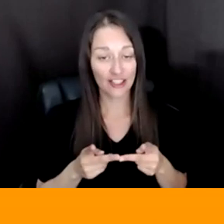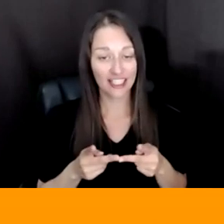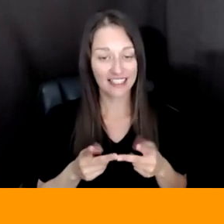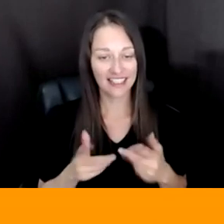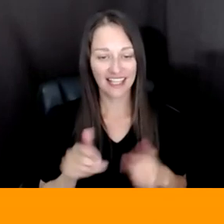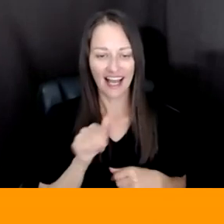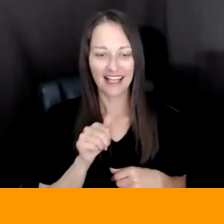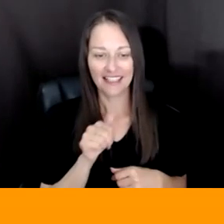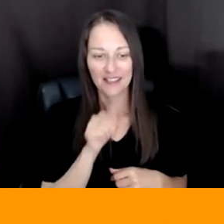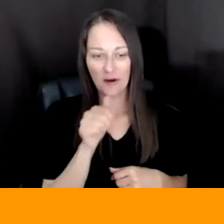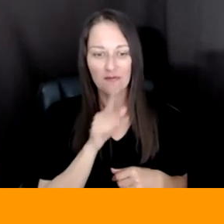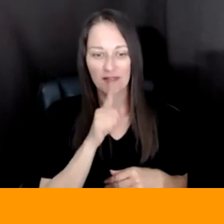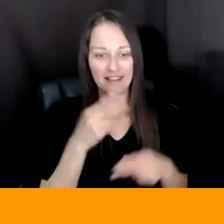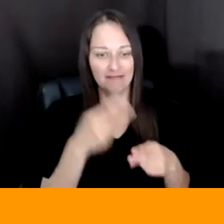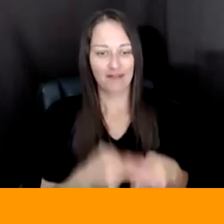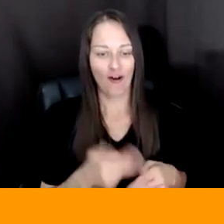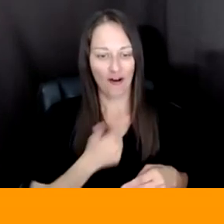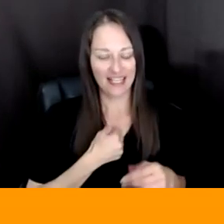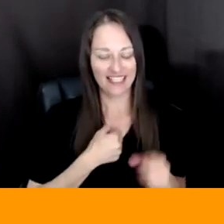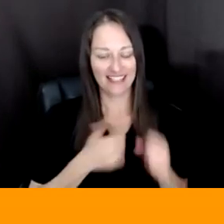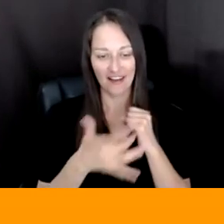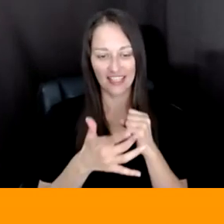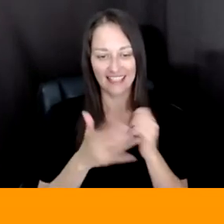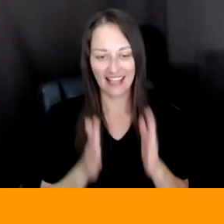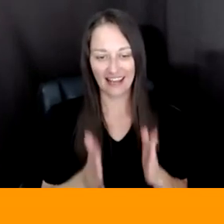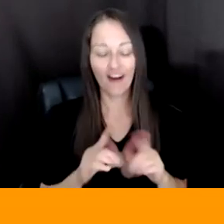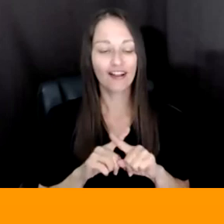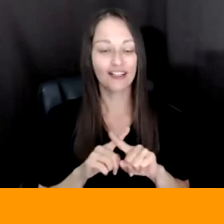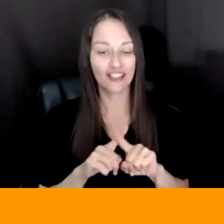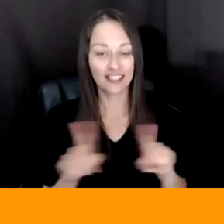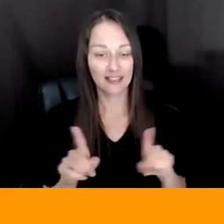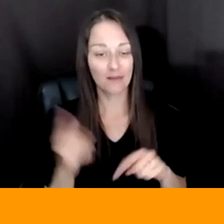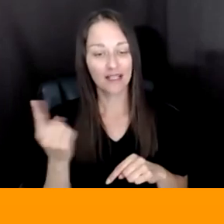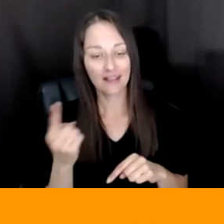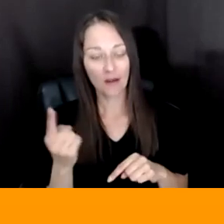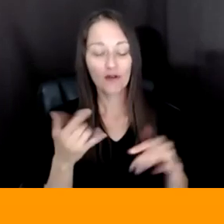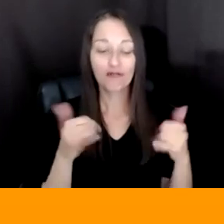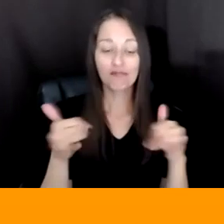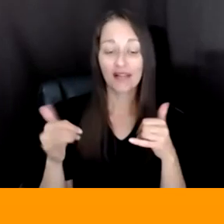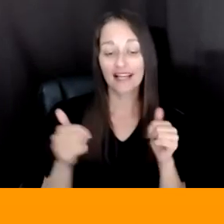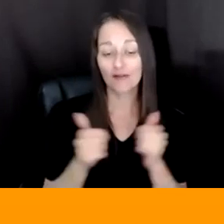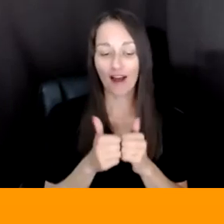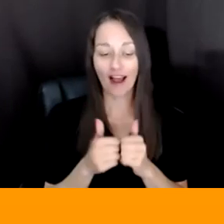AS, AS A WAY OF BEING IN THE WORLD BUT SOMEONE WHO IS A TINKERER AND A CRAFTER. AND I THINK